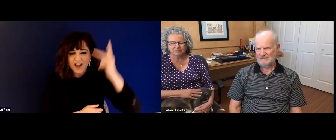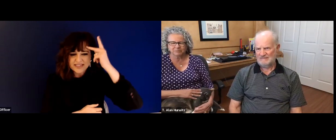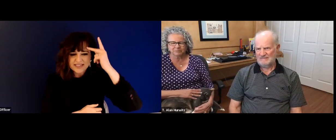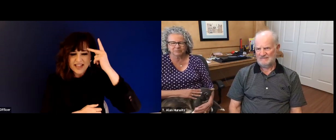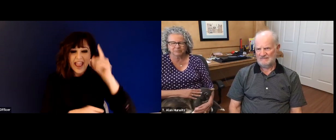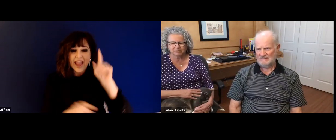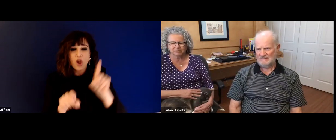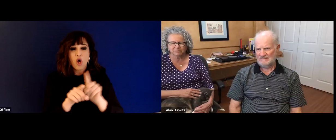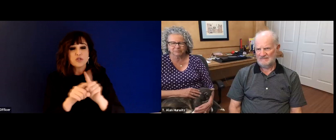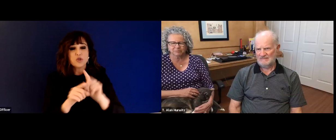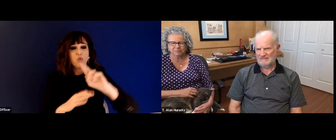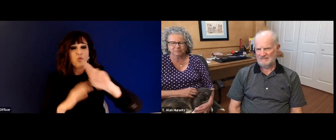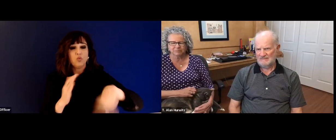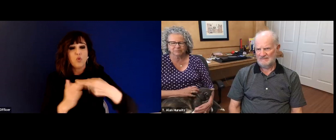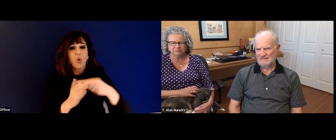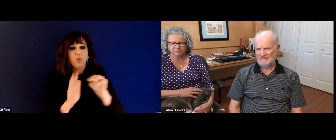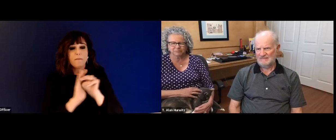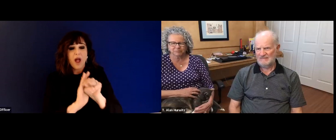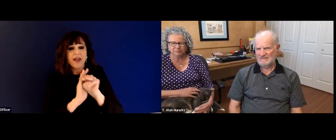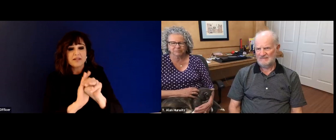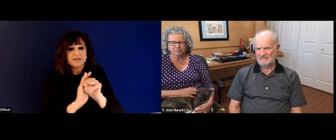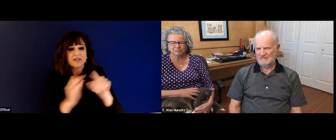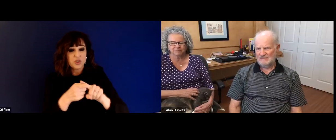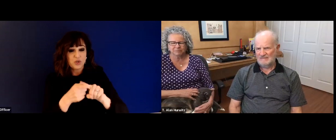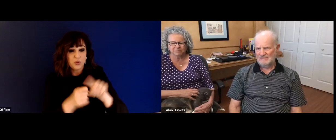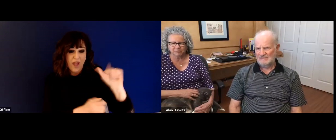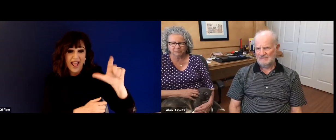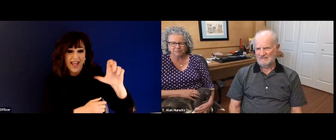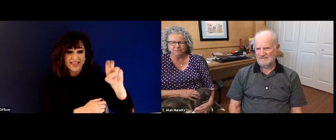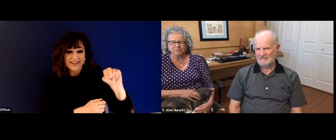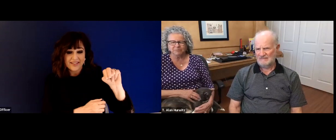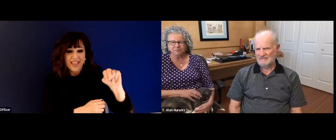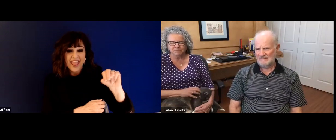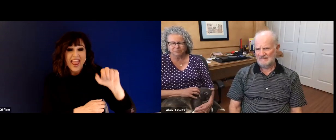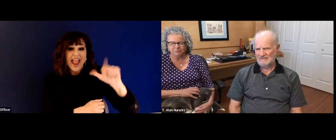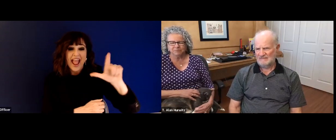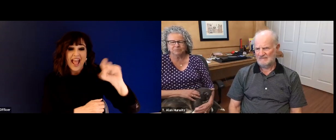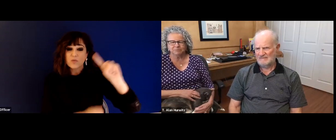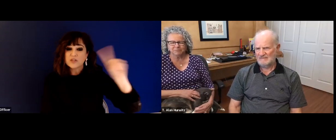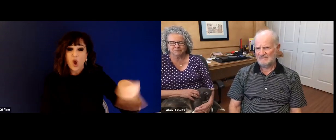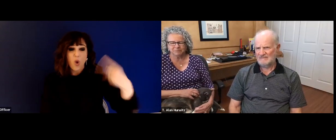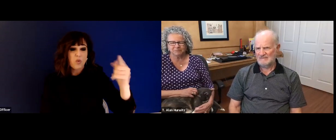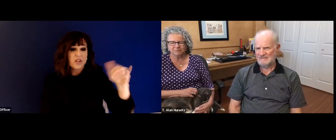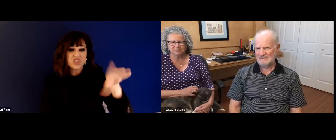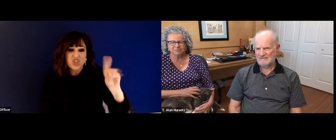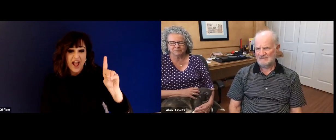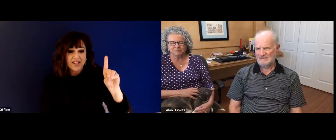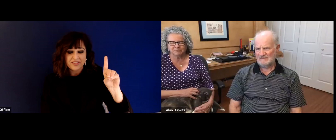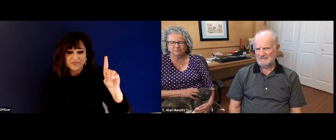wonderful. Alan was born deaf, to very highly motivated deaf